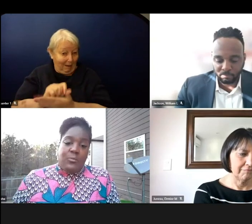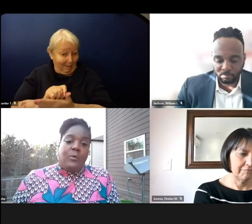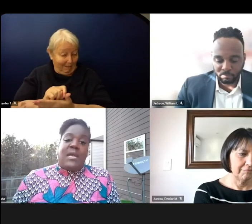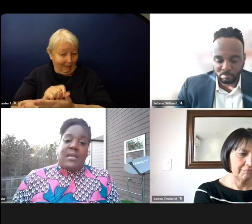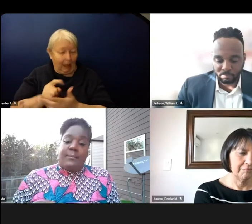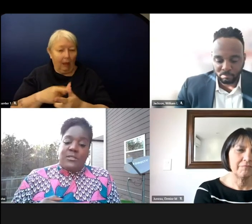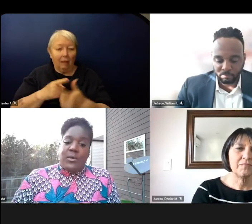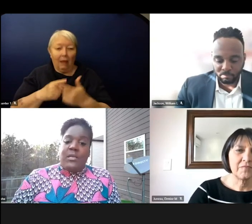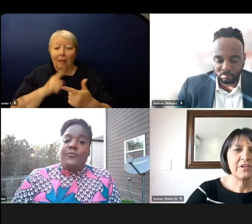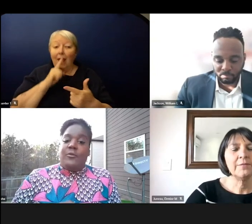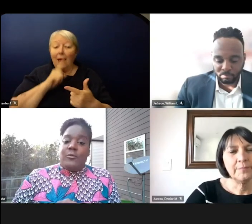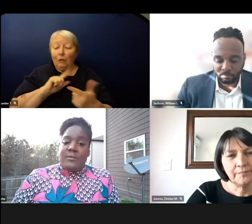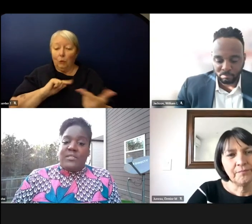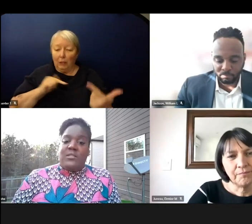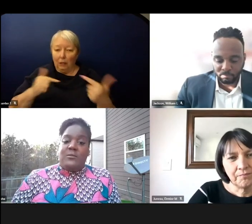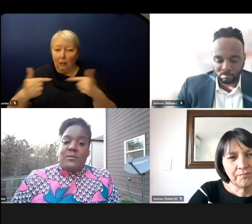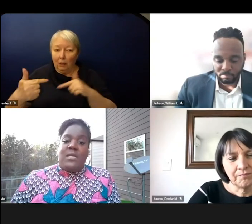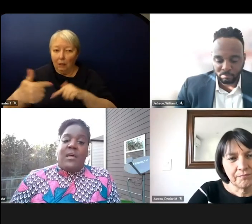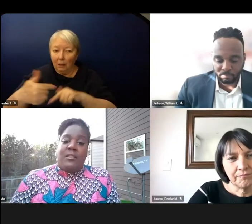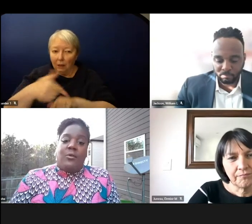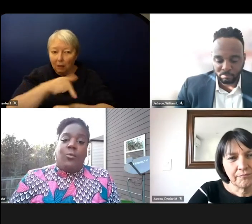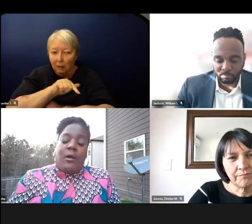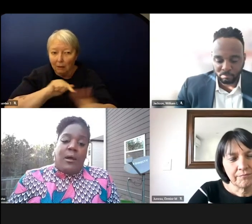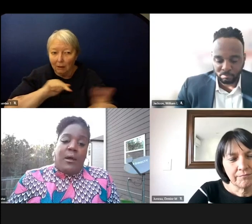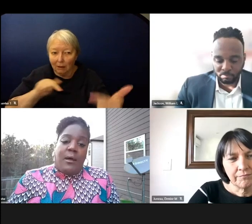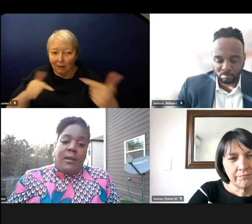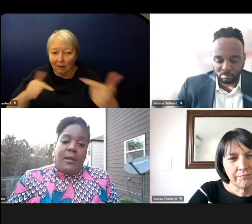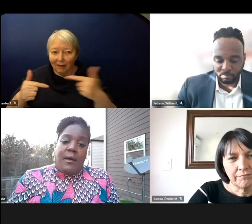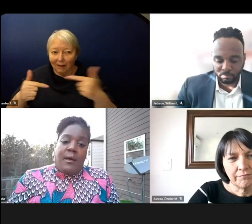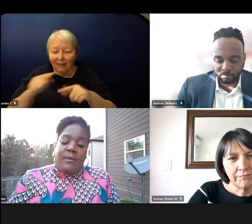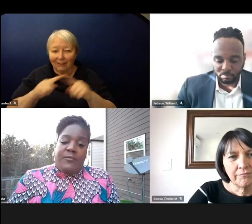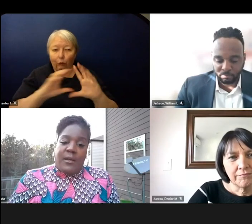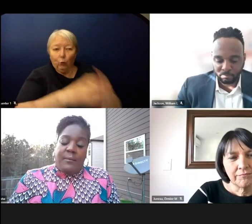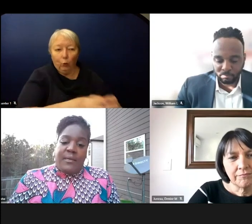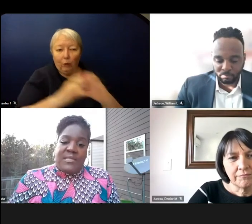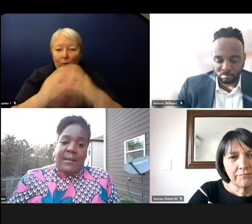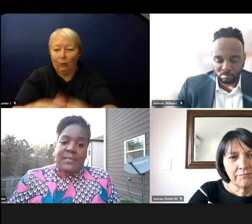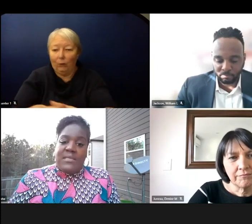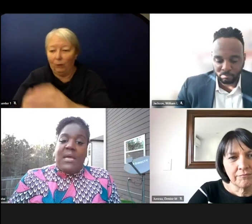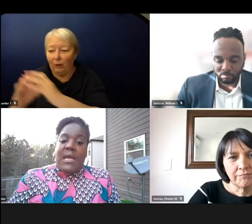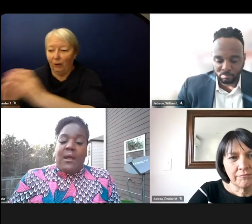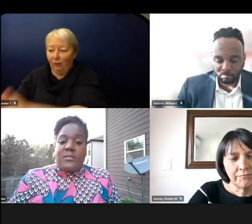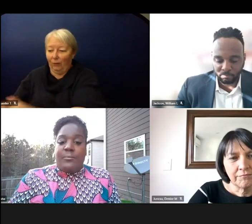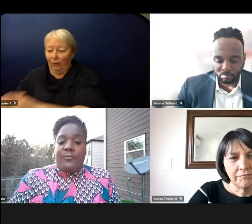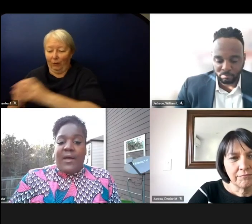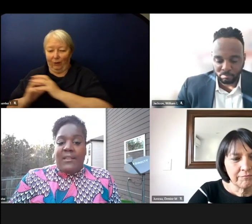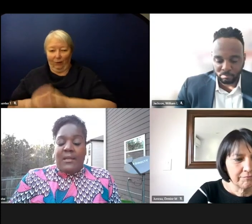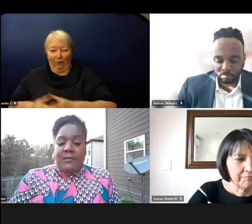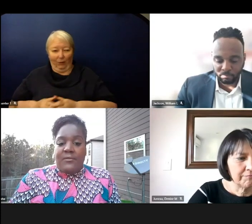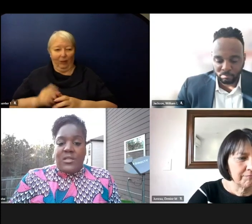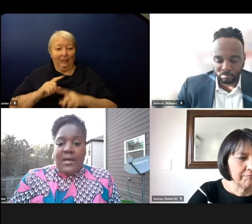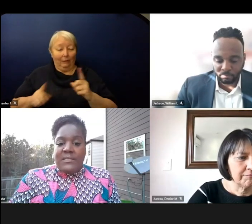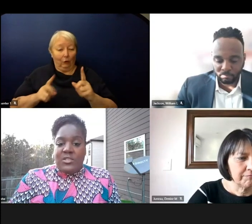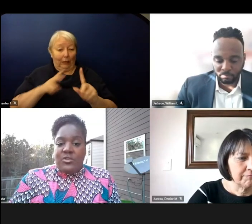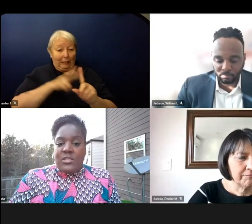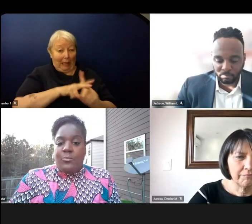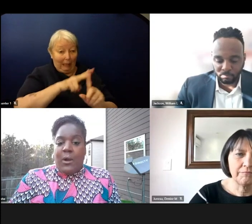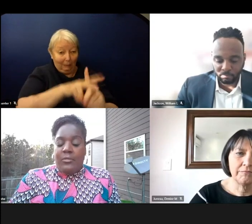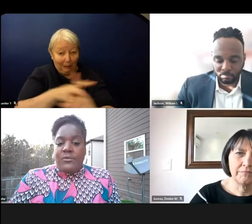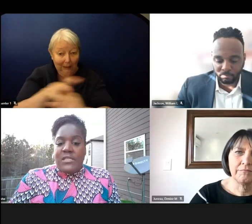in between different groups of students that are working on different assignments and also provide the individualized instruction right through Teams.